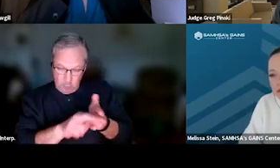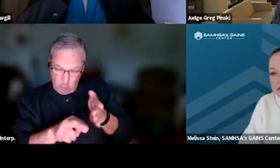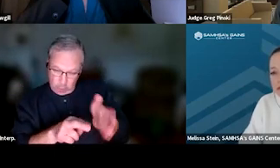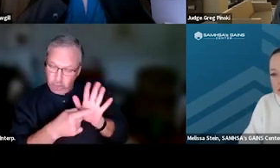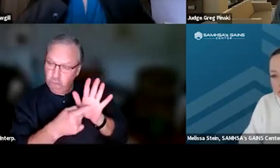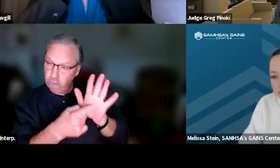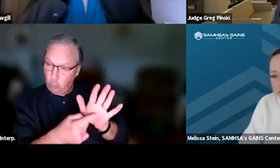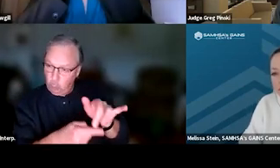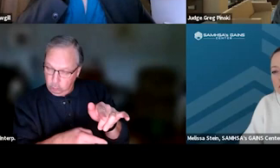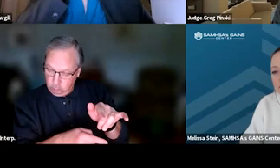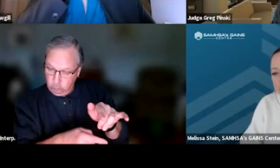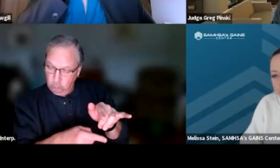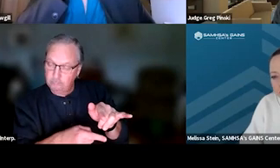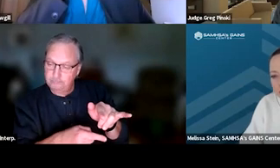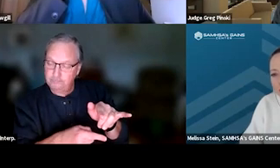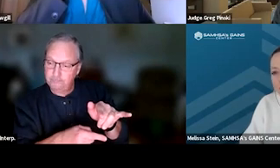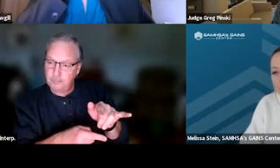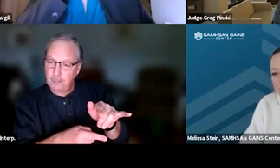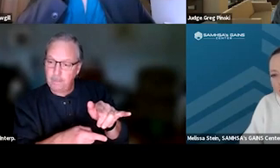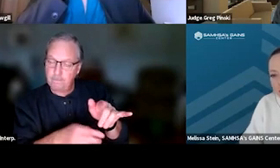the researchers have identified